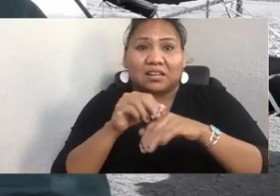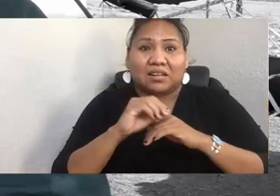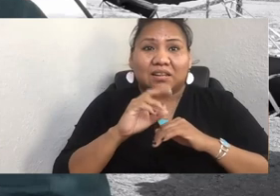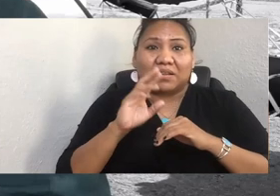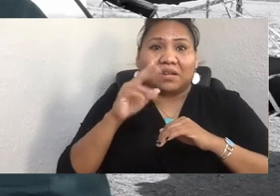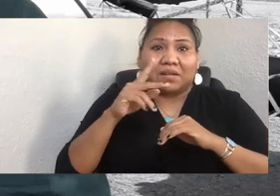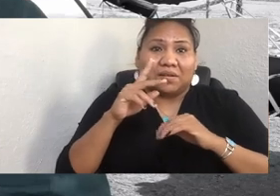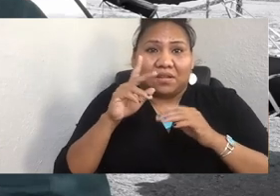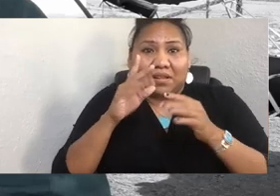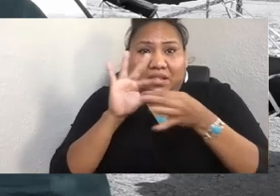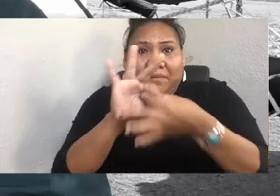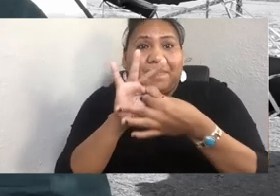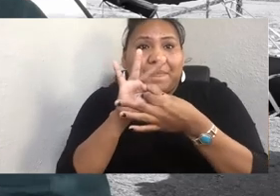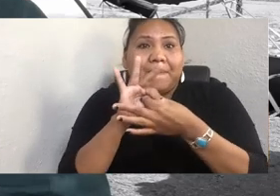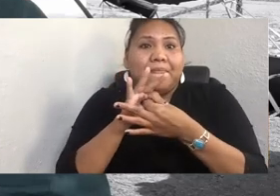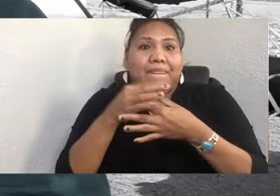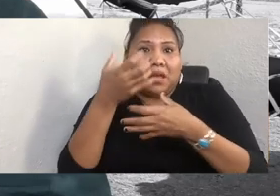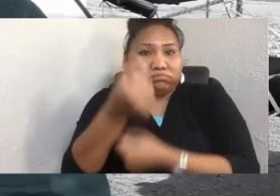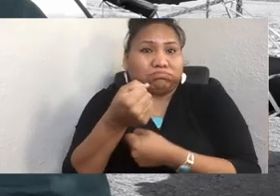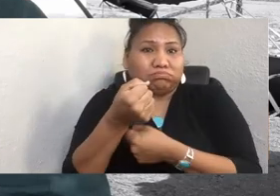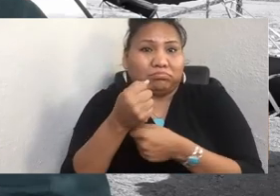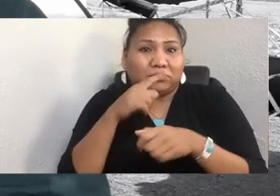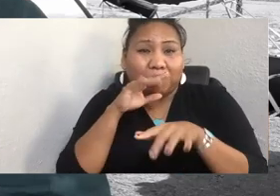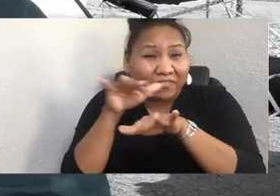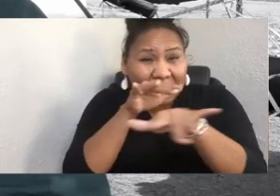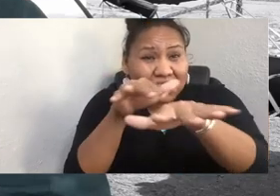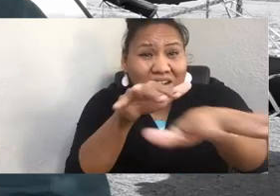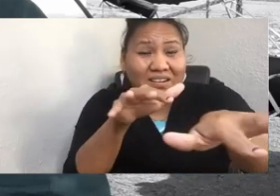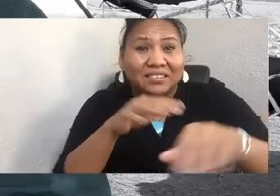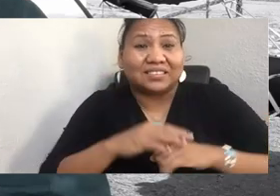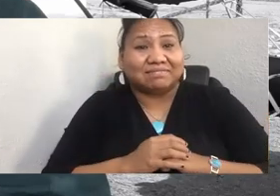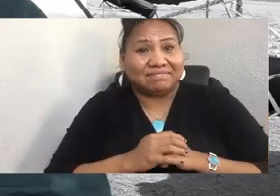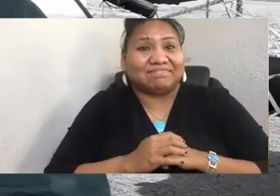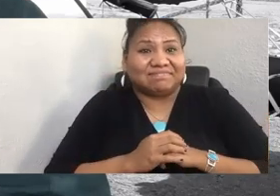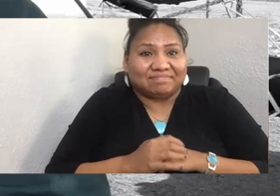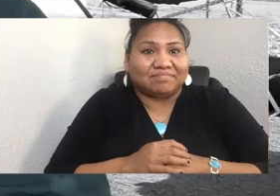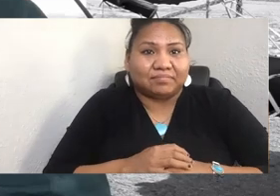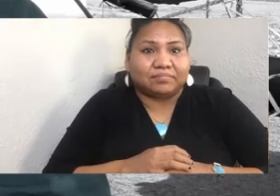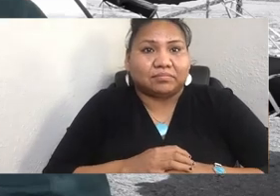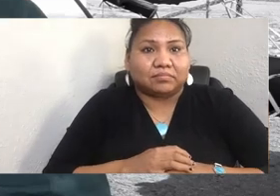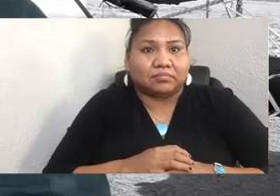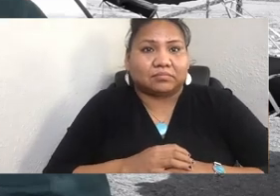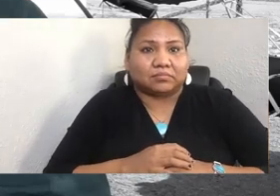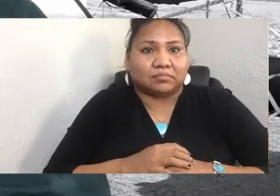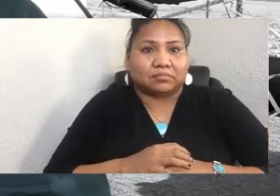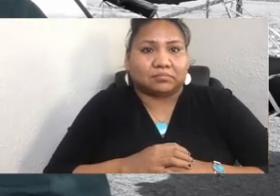for as long as they had stewarded their land. But this traditional Cocopah practice and philosophy